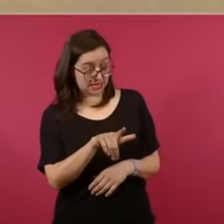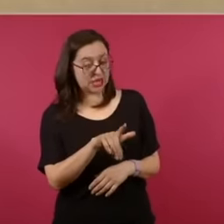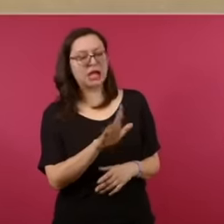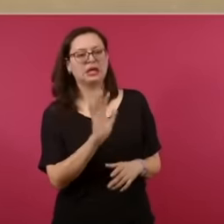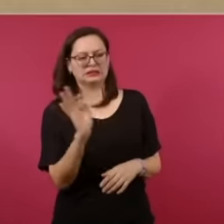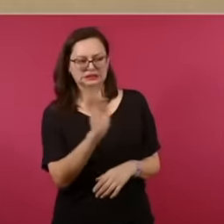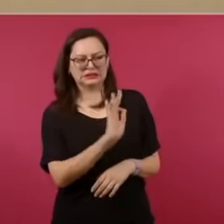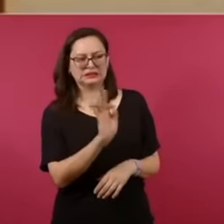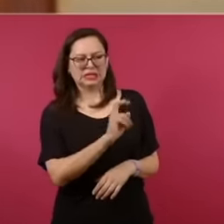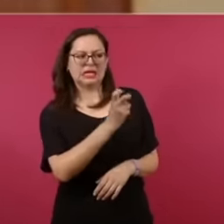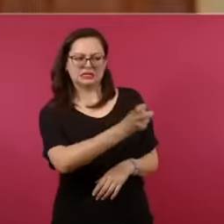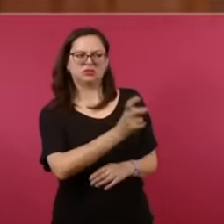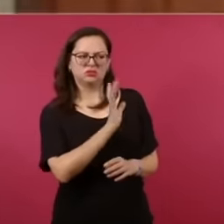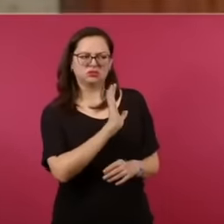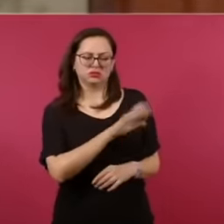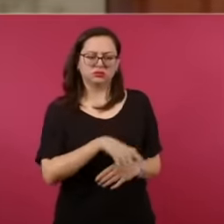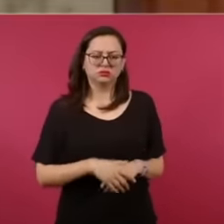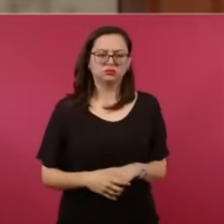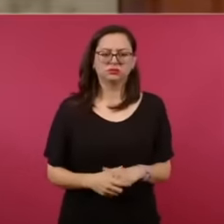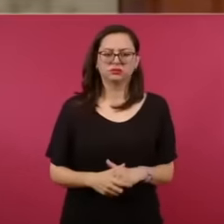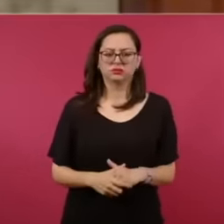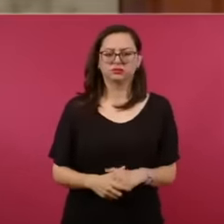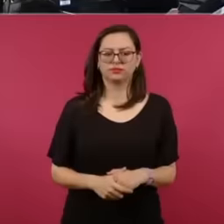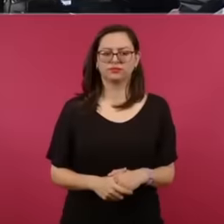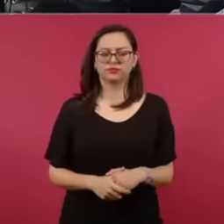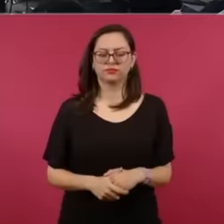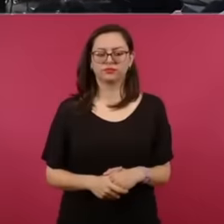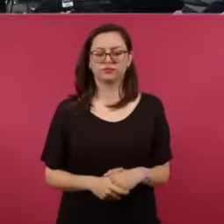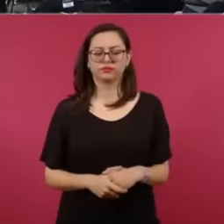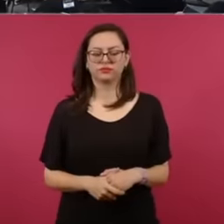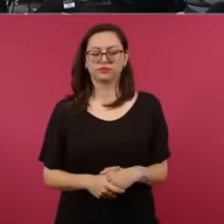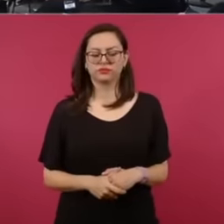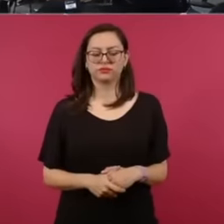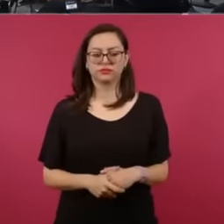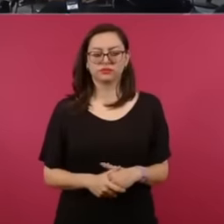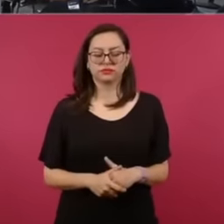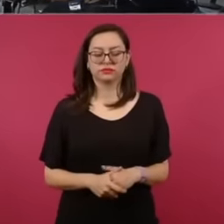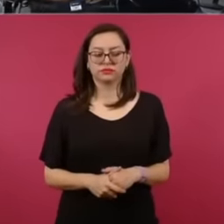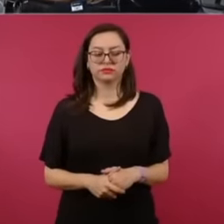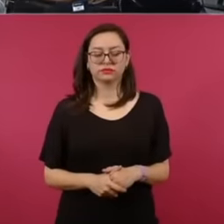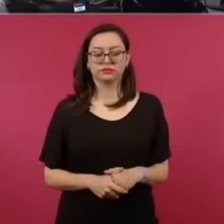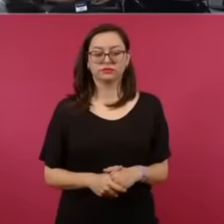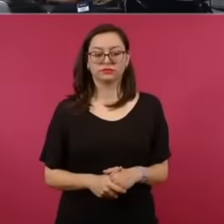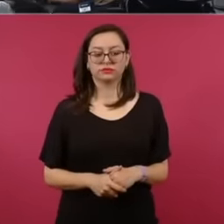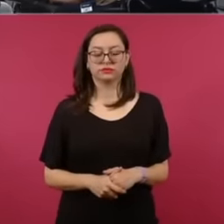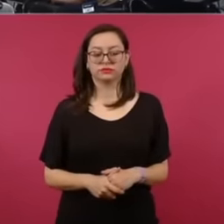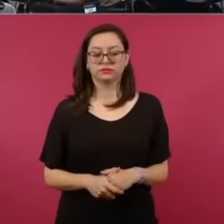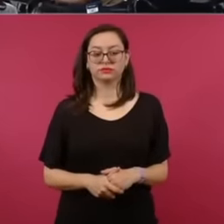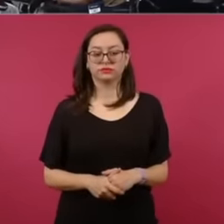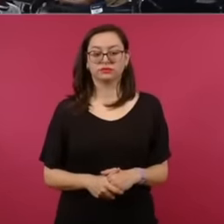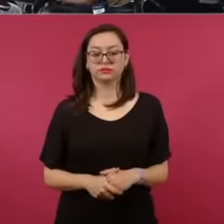that's not that because he says our collaborators I've seen the advertising